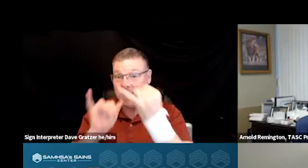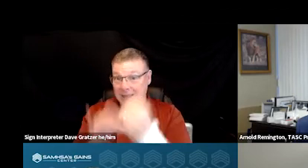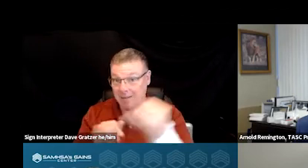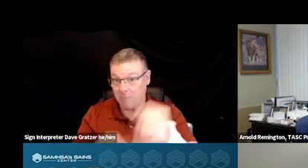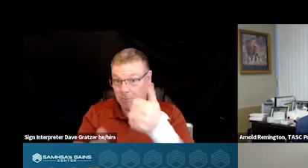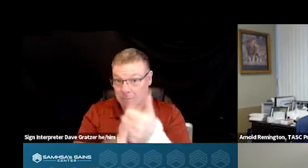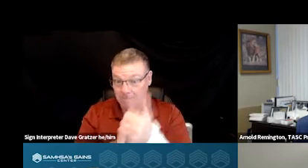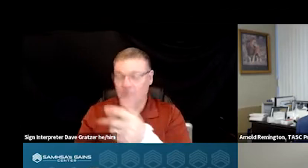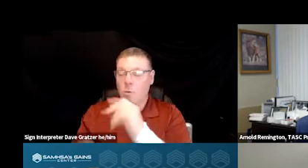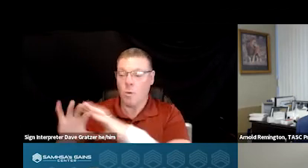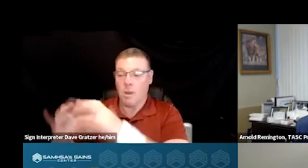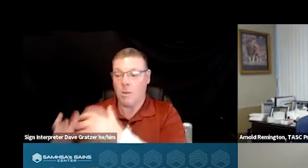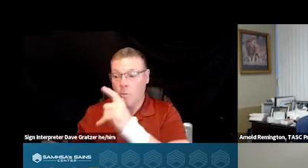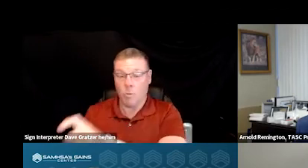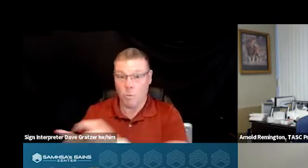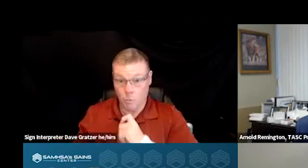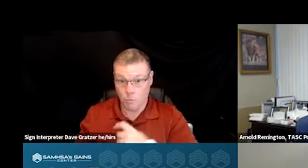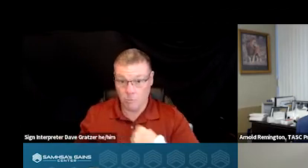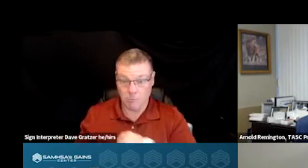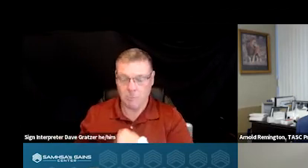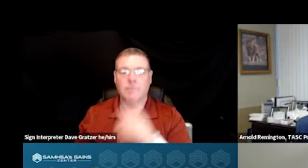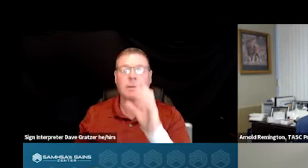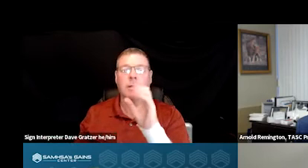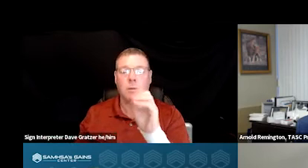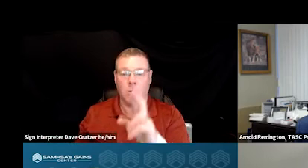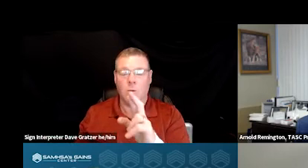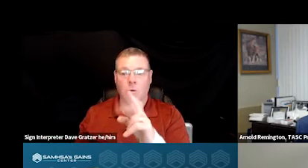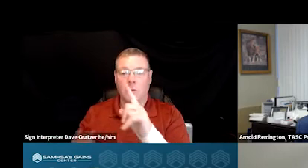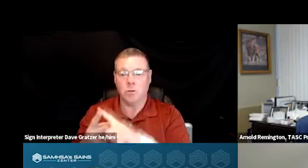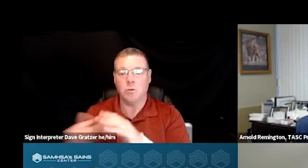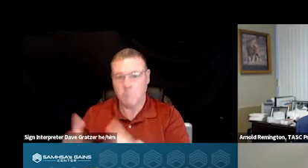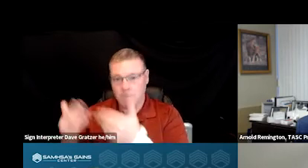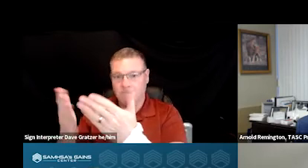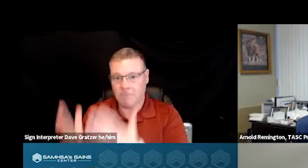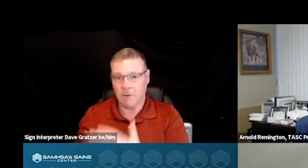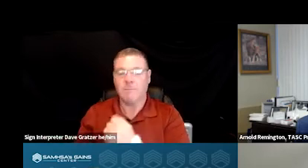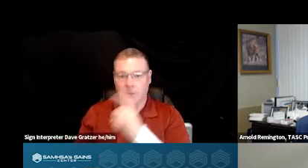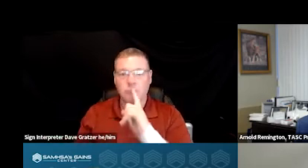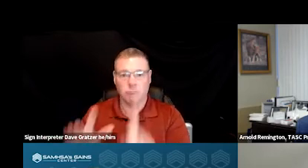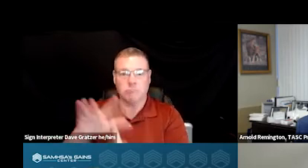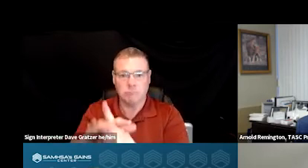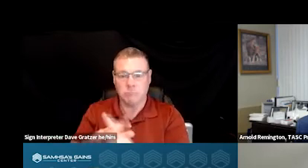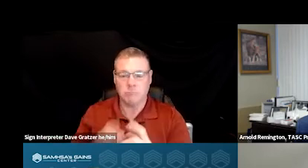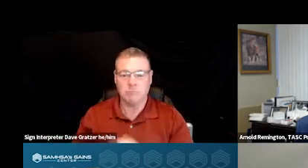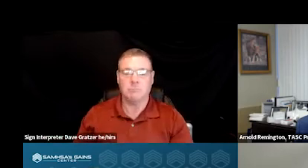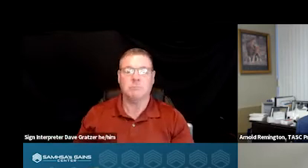the entity that called us or to the provider to make sure that the individual received the services